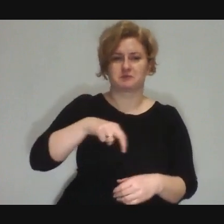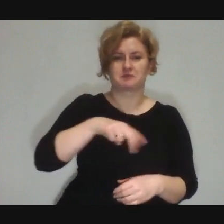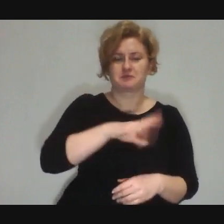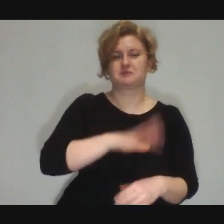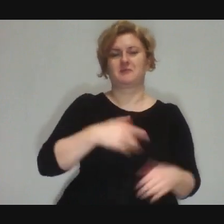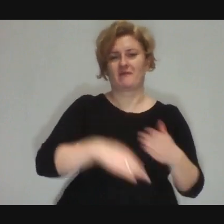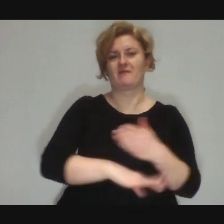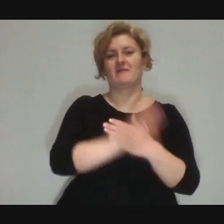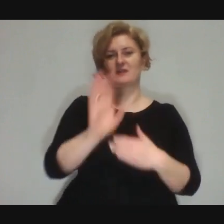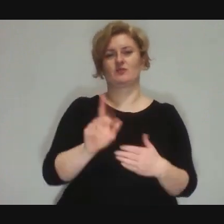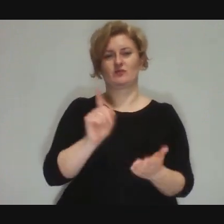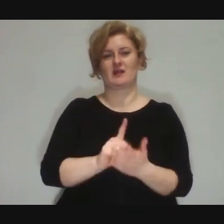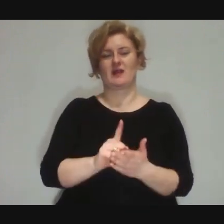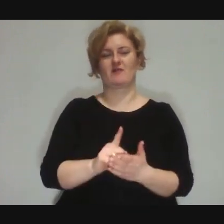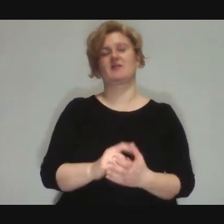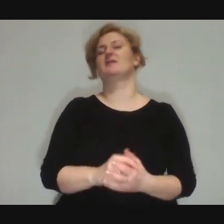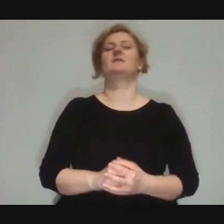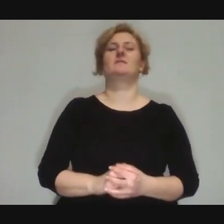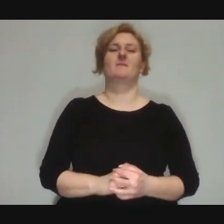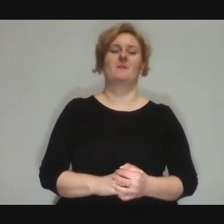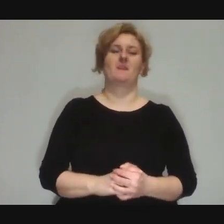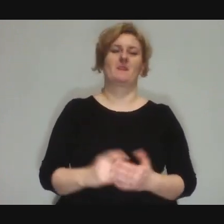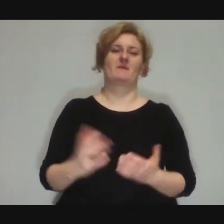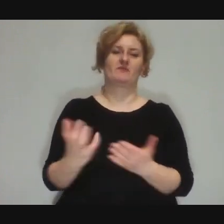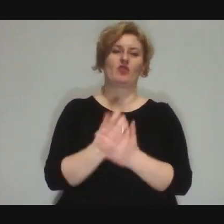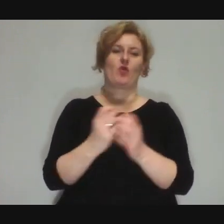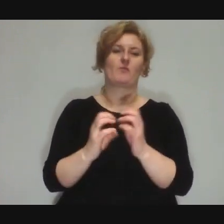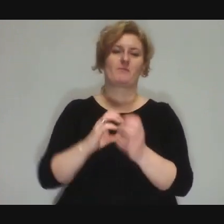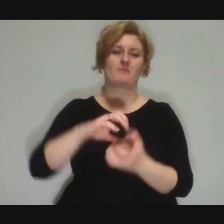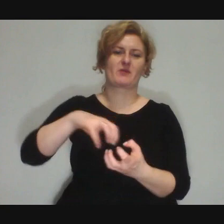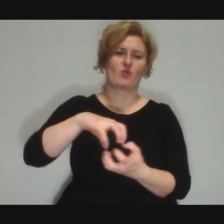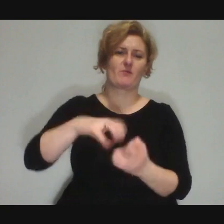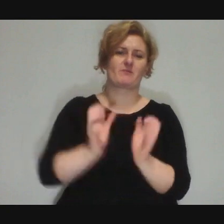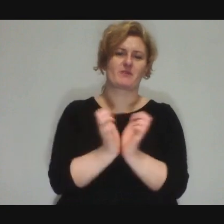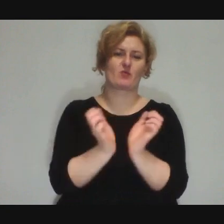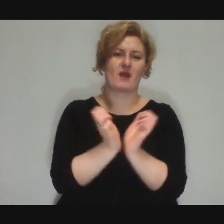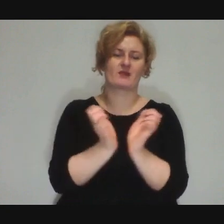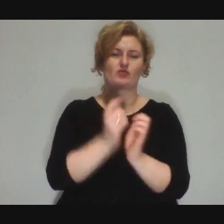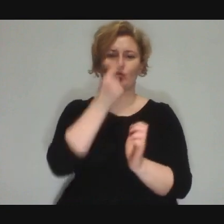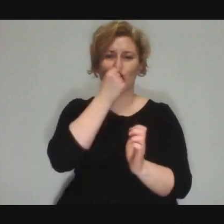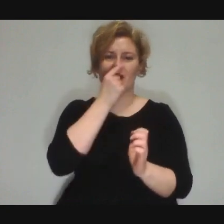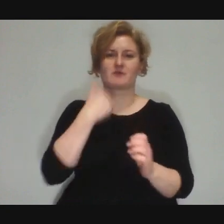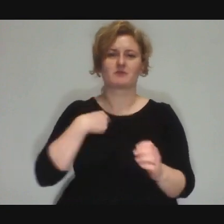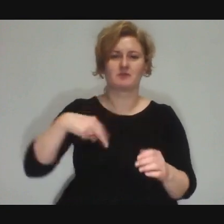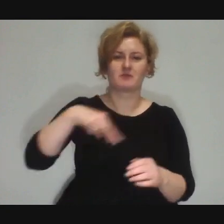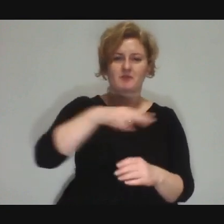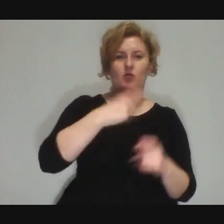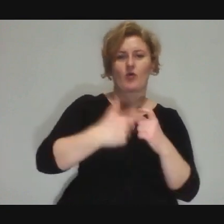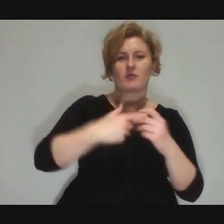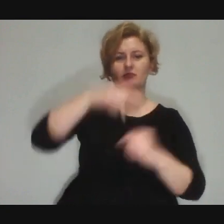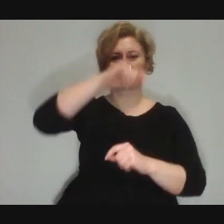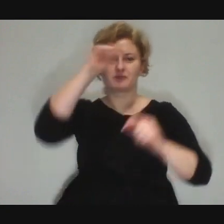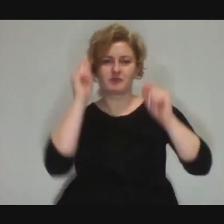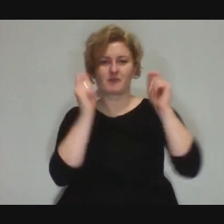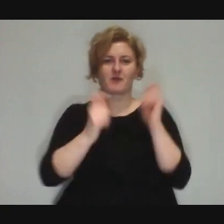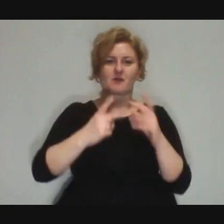and he wanted to, he just got on stage, joined in and did a show - great!